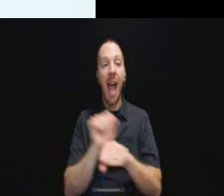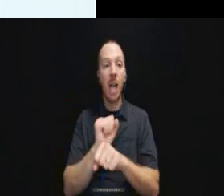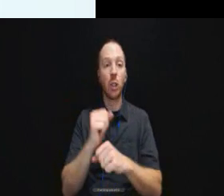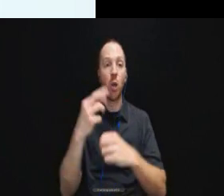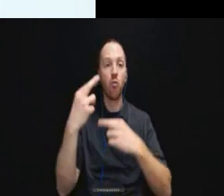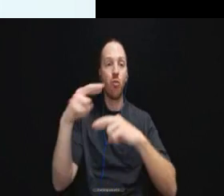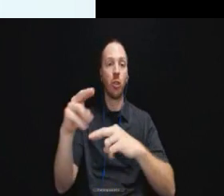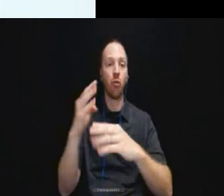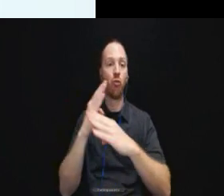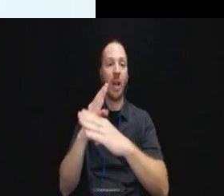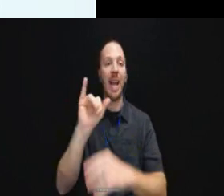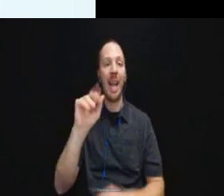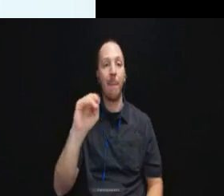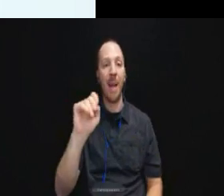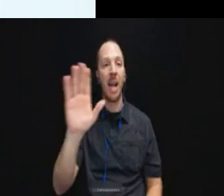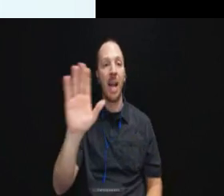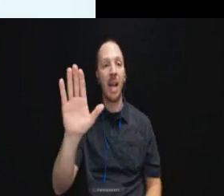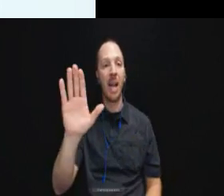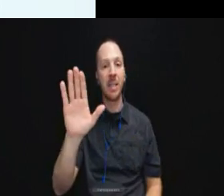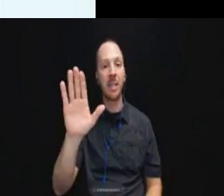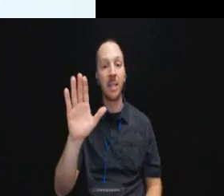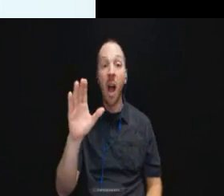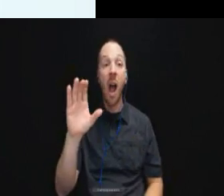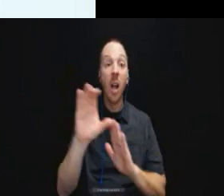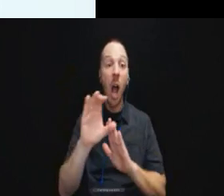constitutional rights or First Amendment rights.